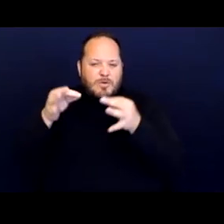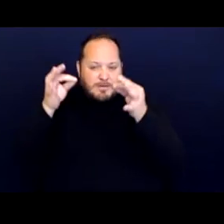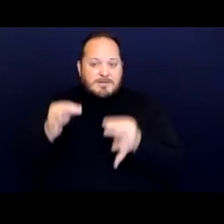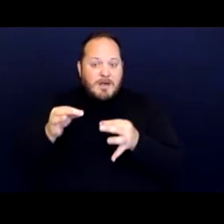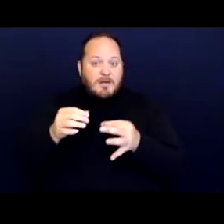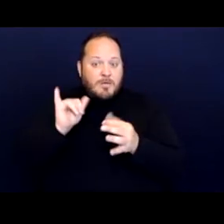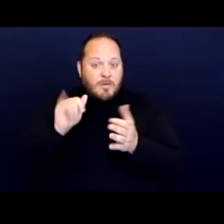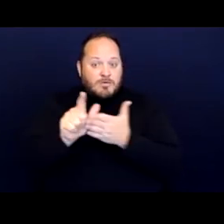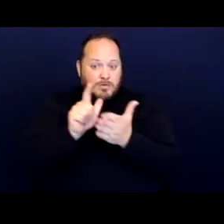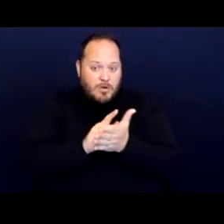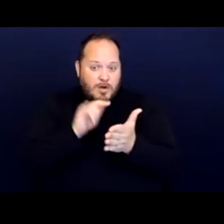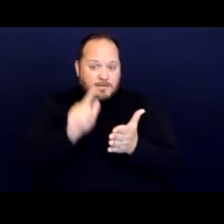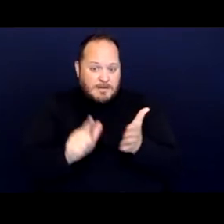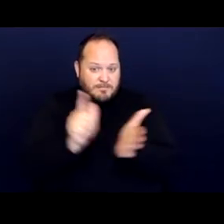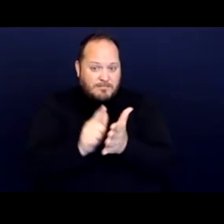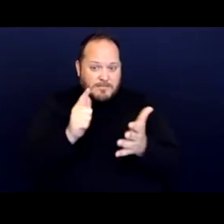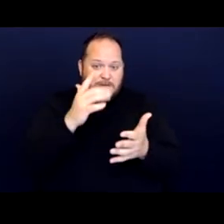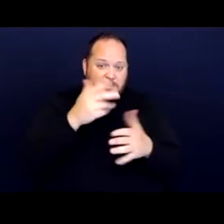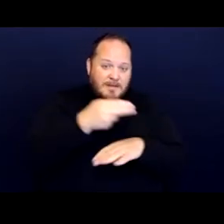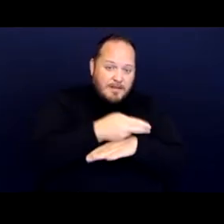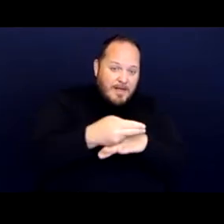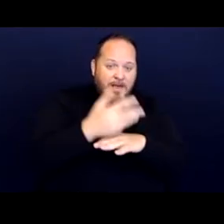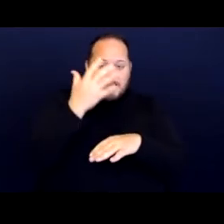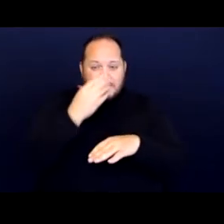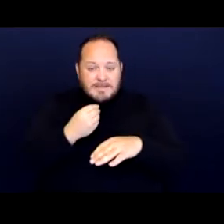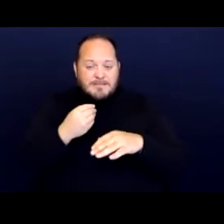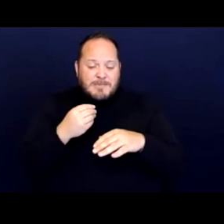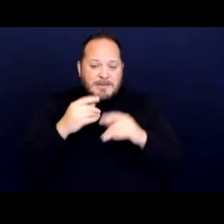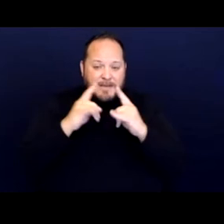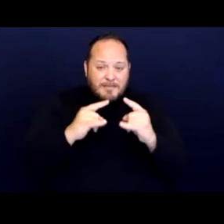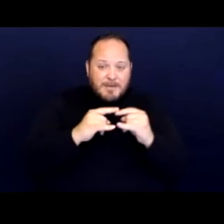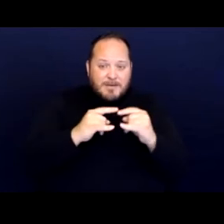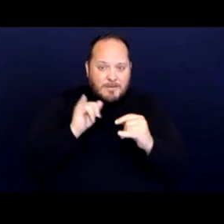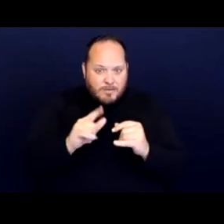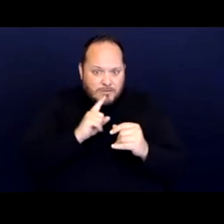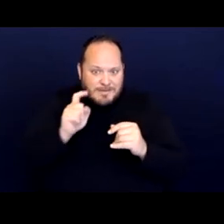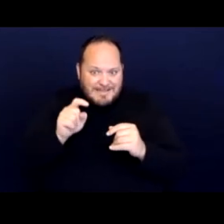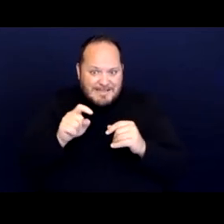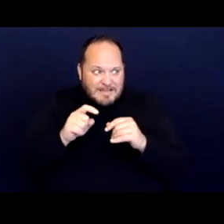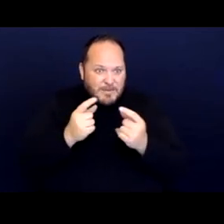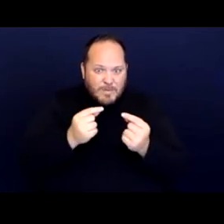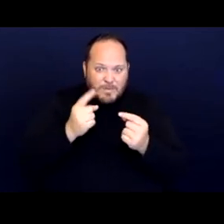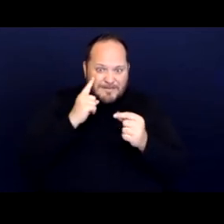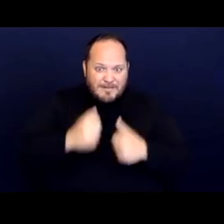which are necessary activities to sustain human life when there are no alternative shelter beds available